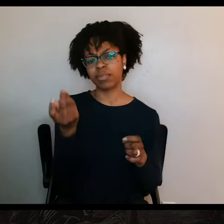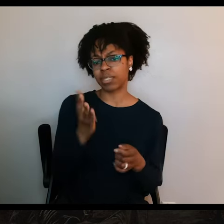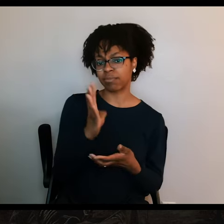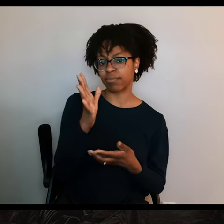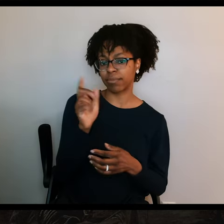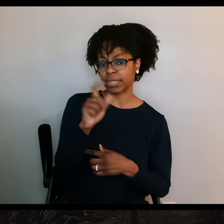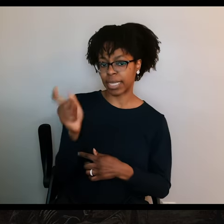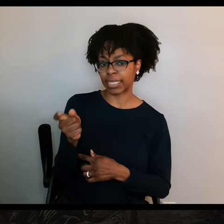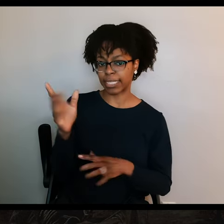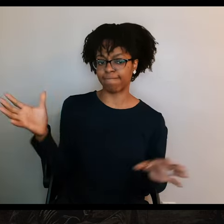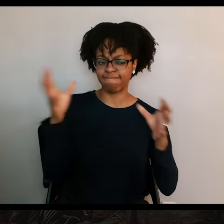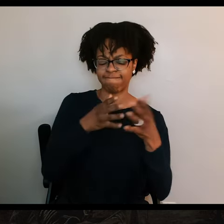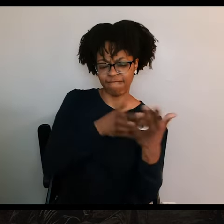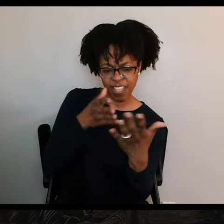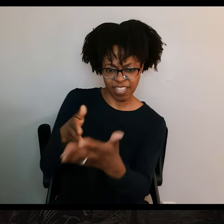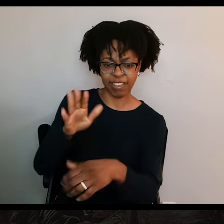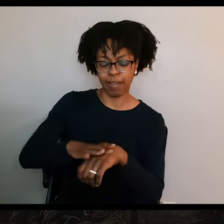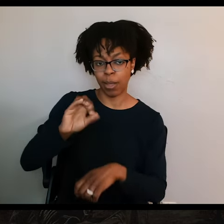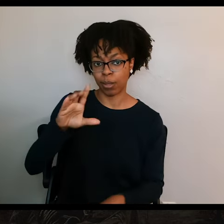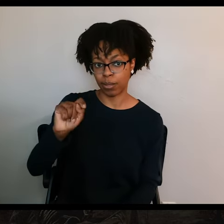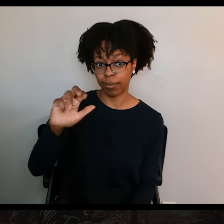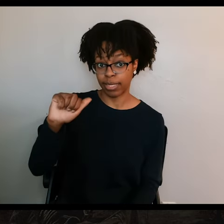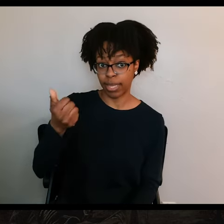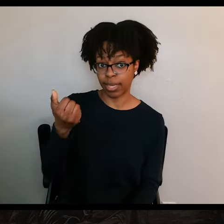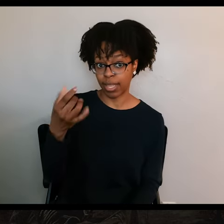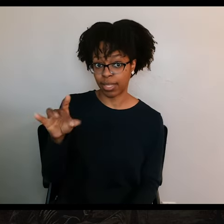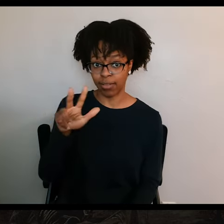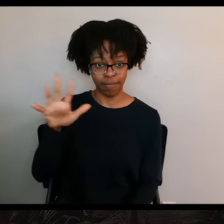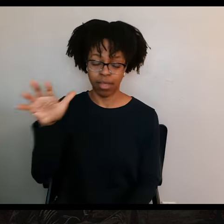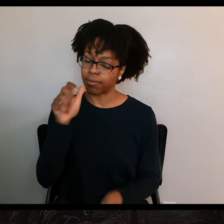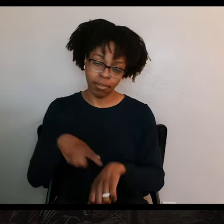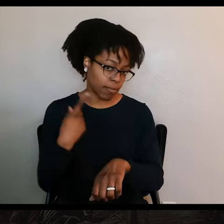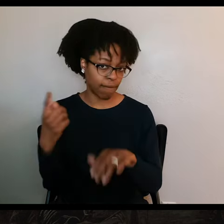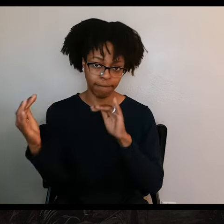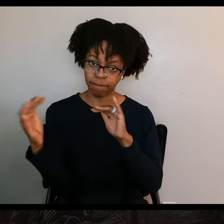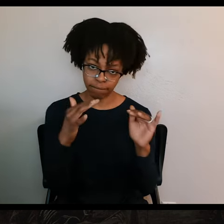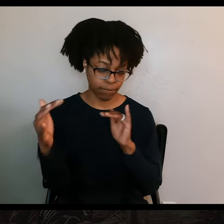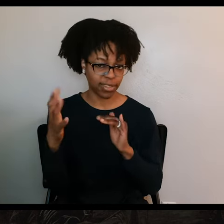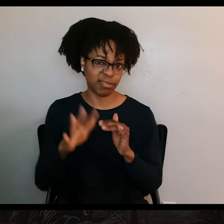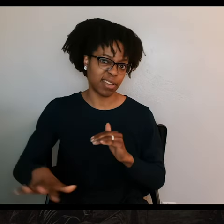remained on October 10, 1835. The fight didn't last long, only about 30 minutes or so.